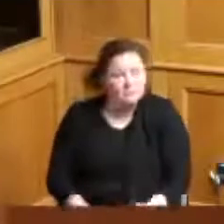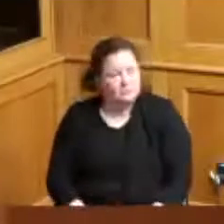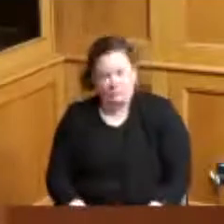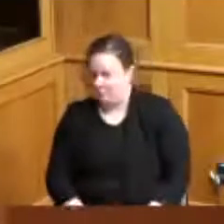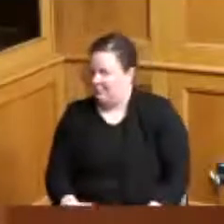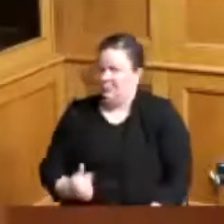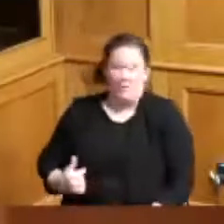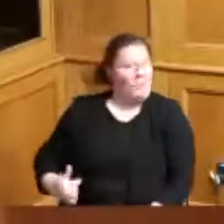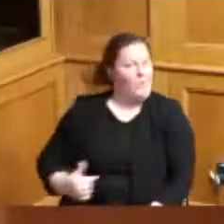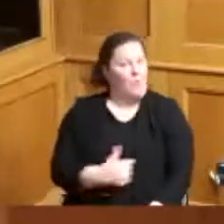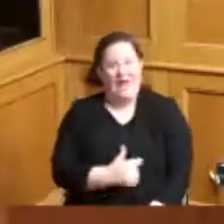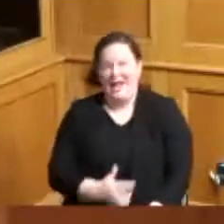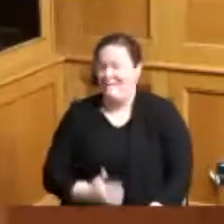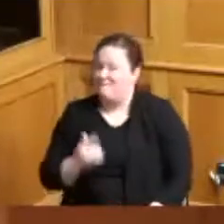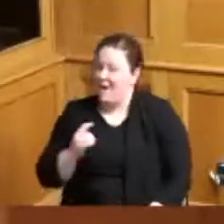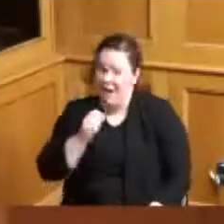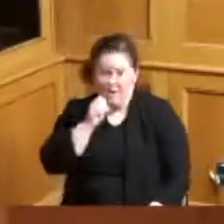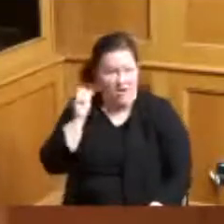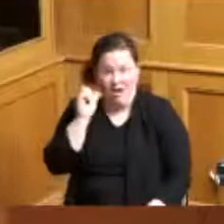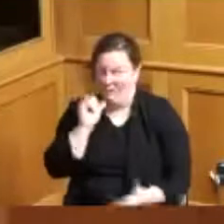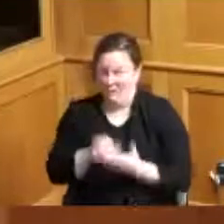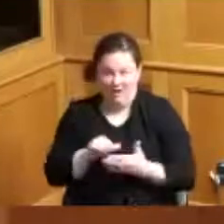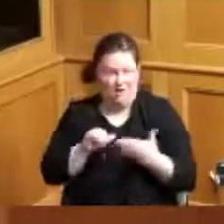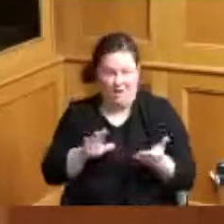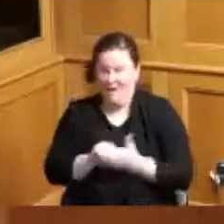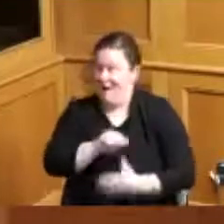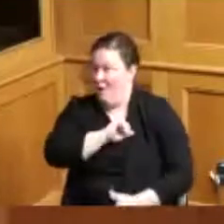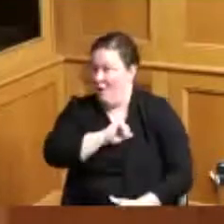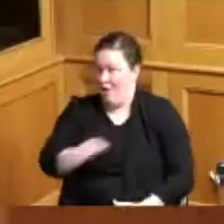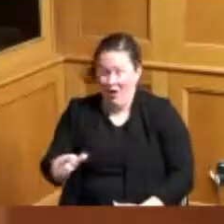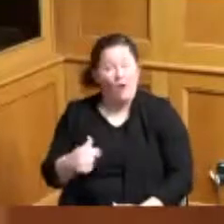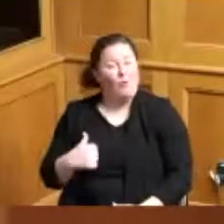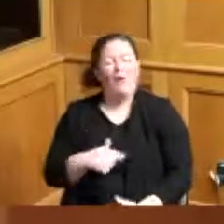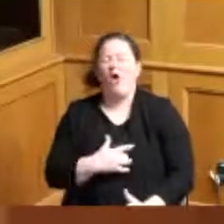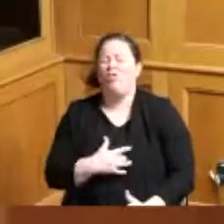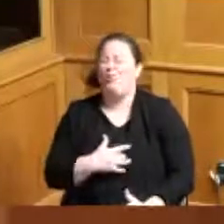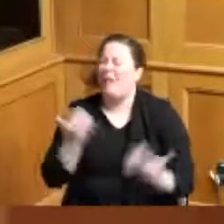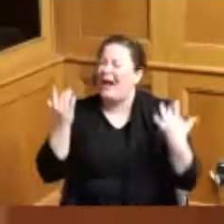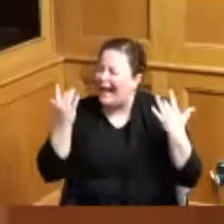any of us feel about the Bengals at the moment we are thrilled that they brought so much energy